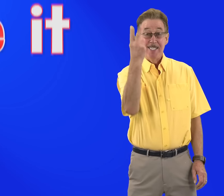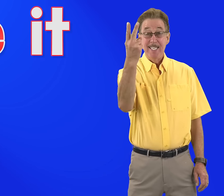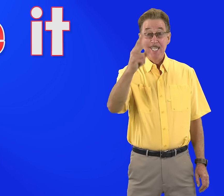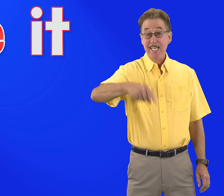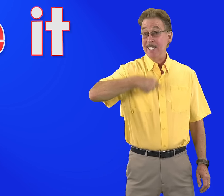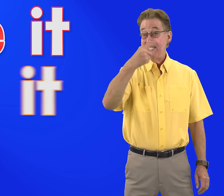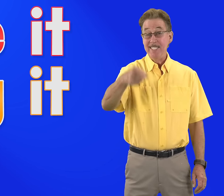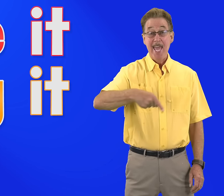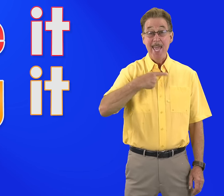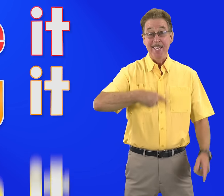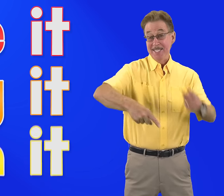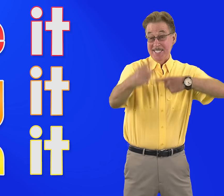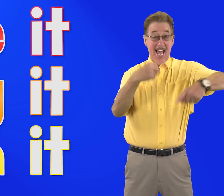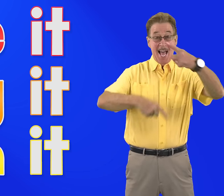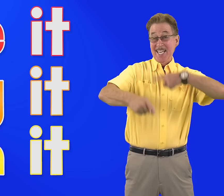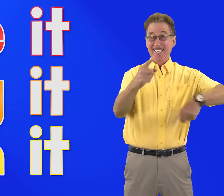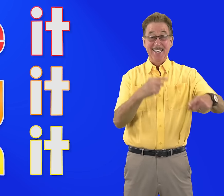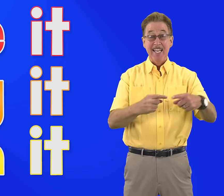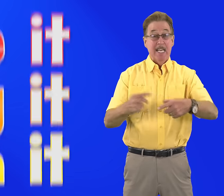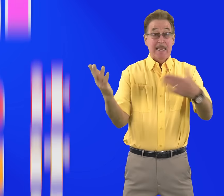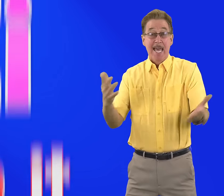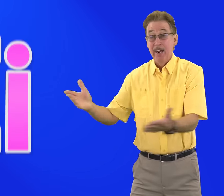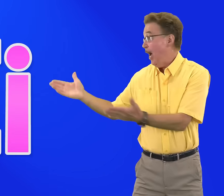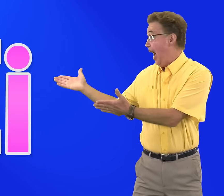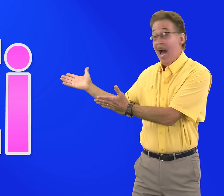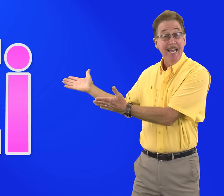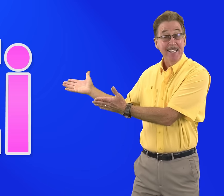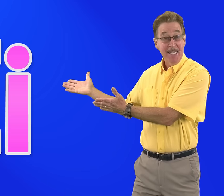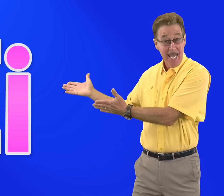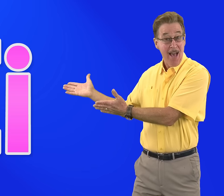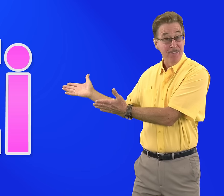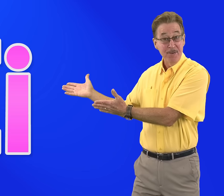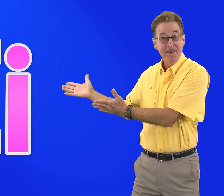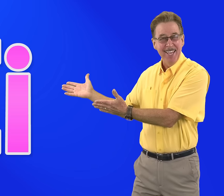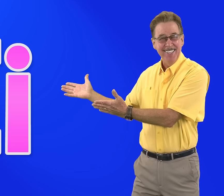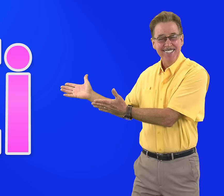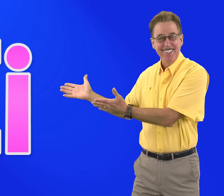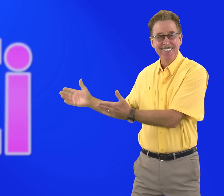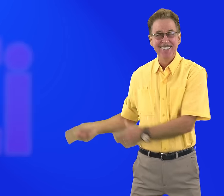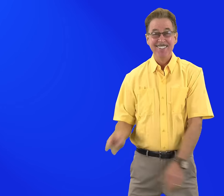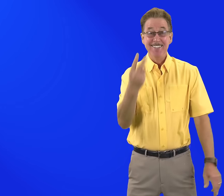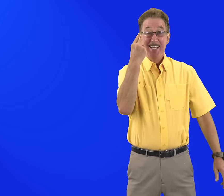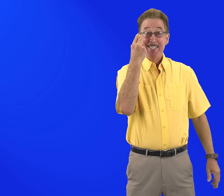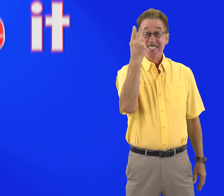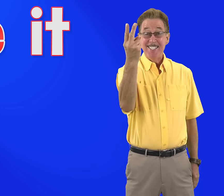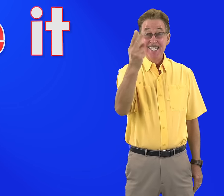See it, Say it, Sign it Letter I i in the alphabet